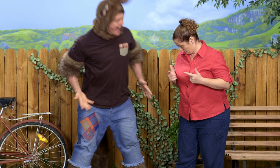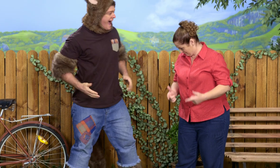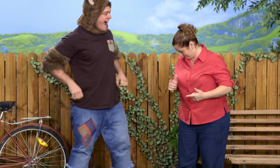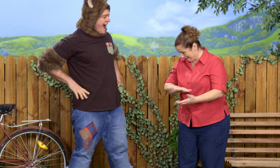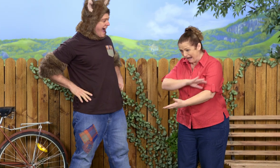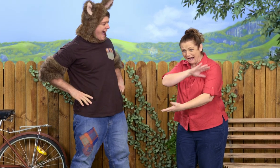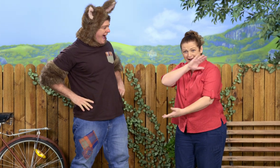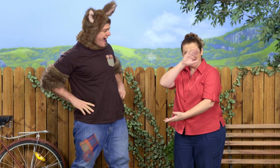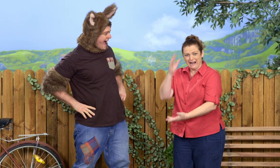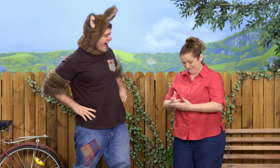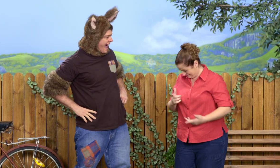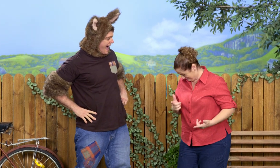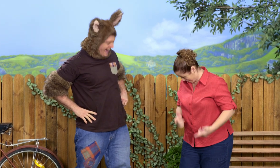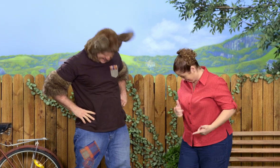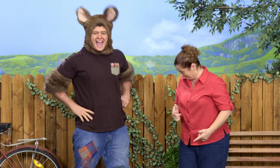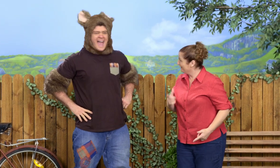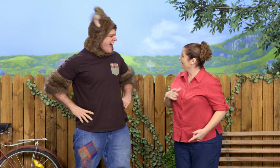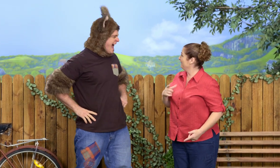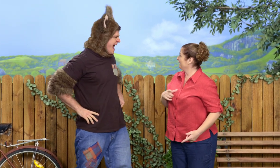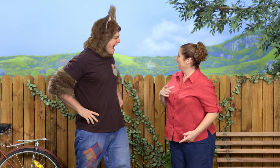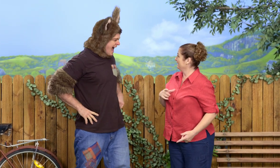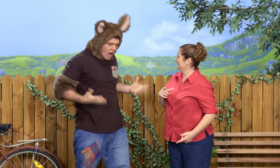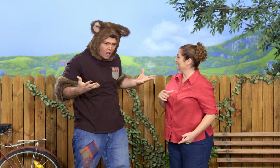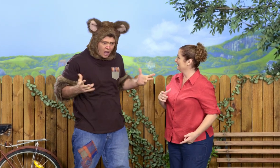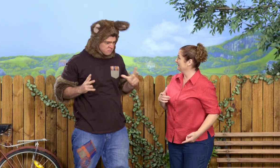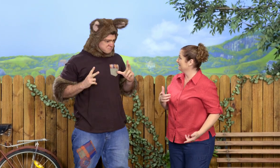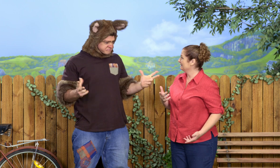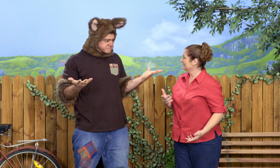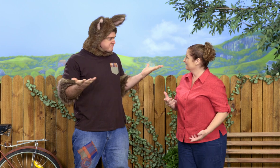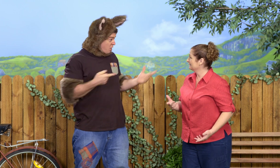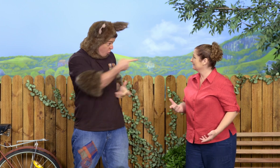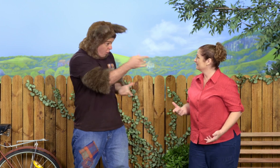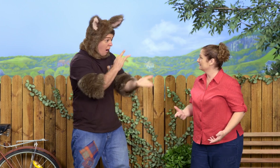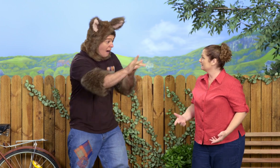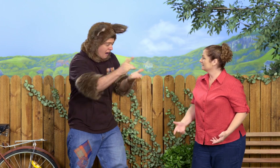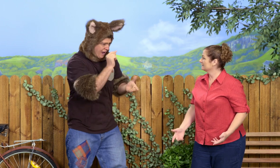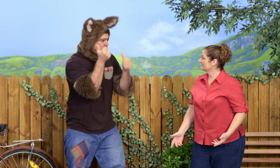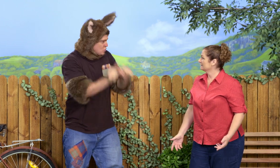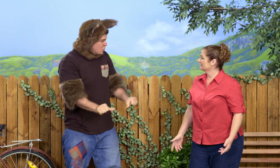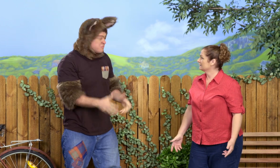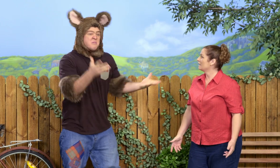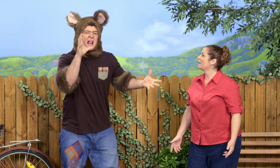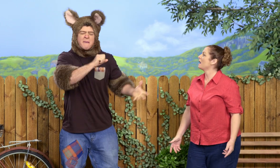You've got a lot of lemons there, Possum. Why do you have them? Well, just in case you run out, Sally.